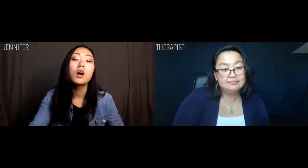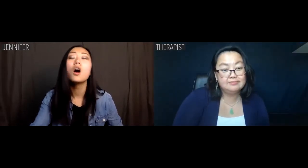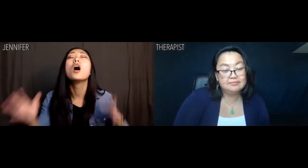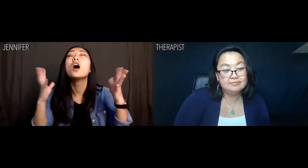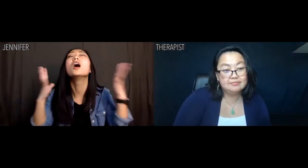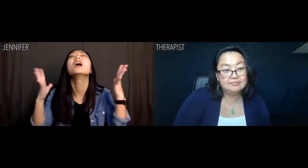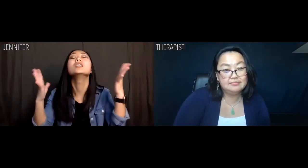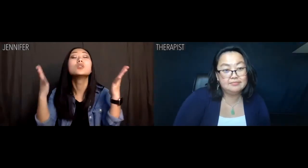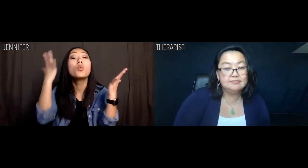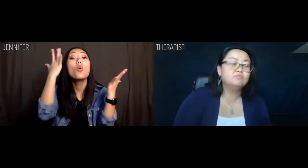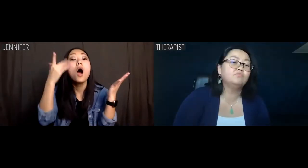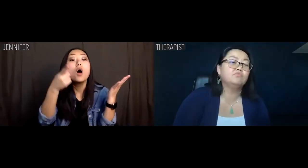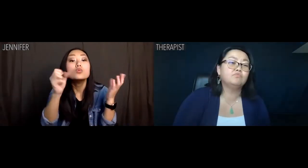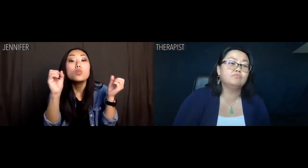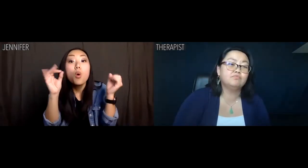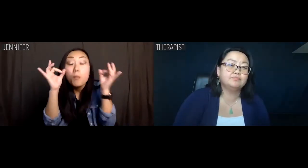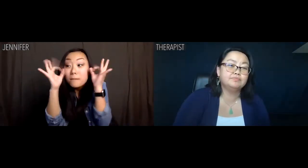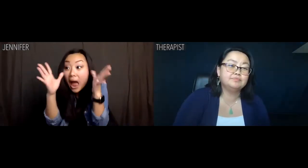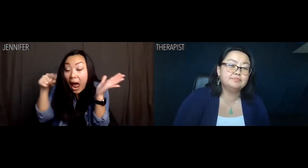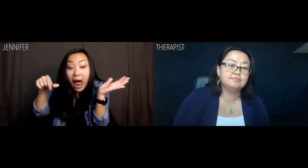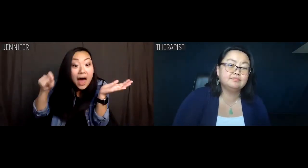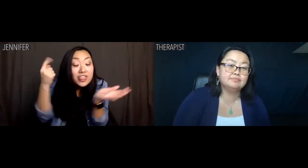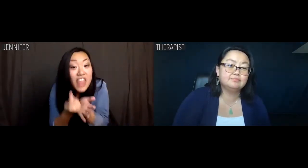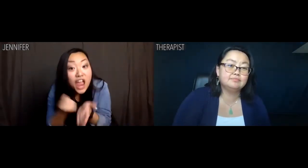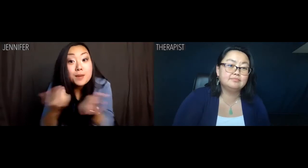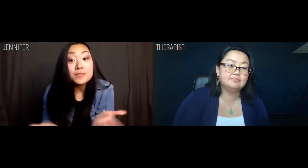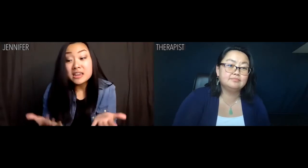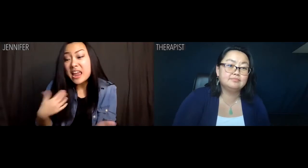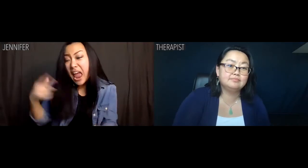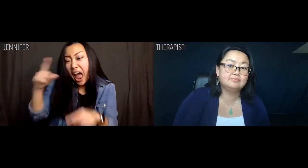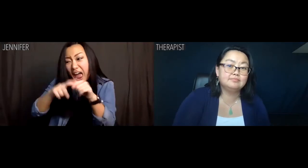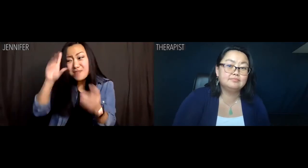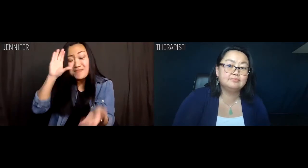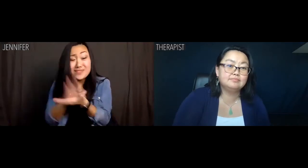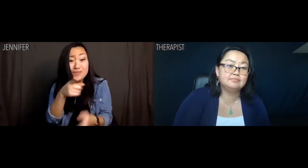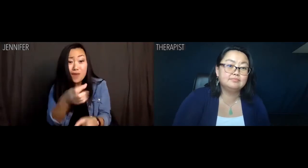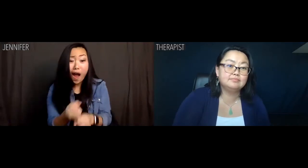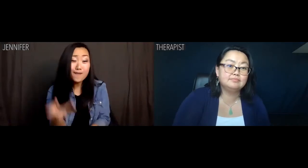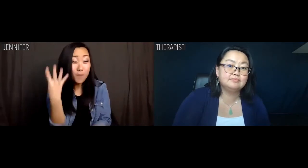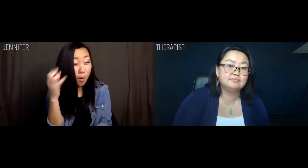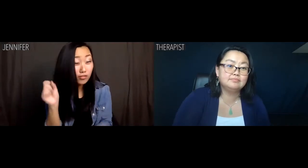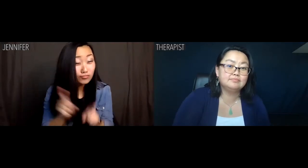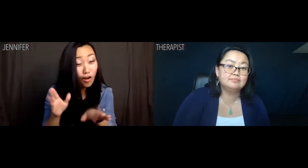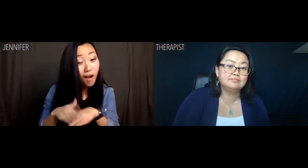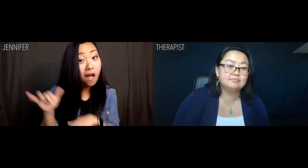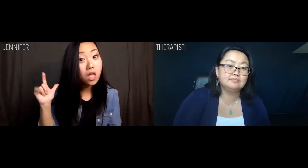Jennifer: Dahhhhh, why are you so bad at therapy? I can't believe you got four stars on Yelp.